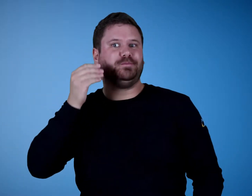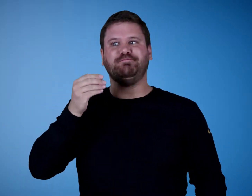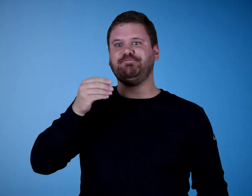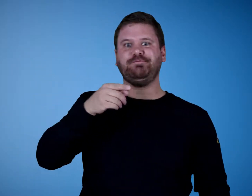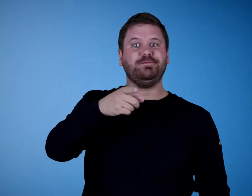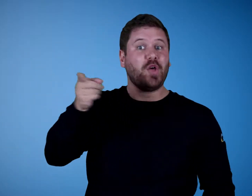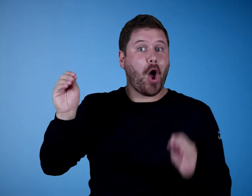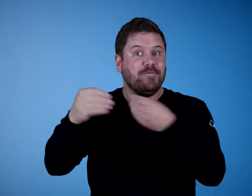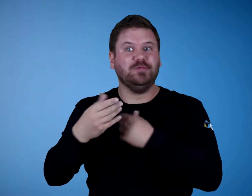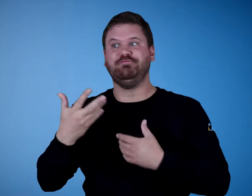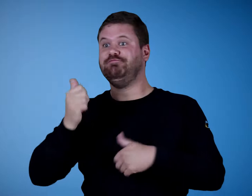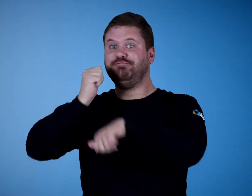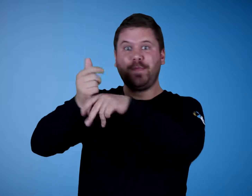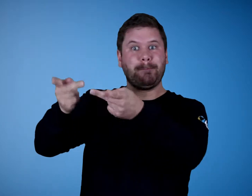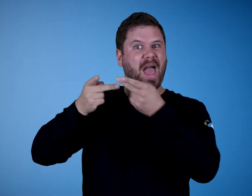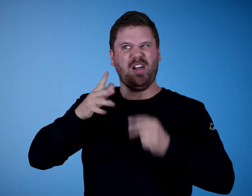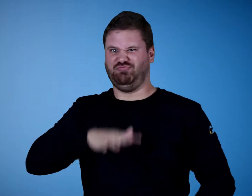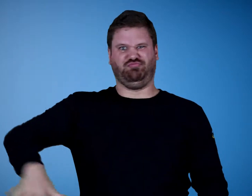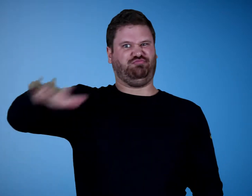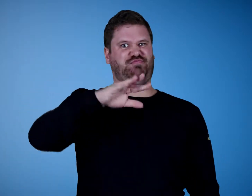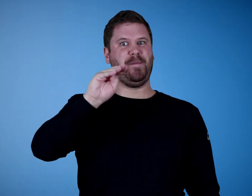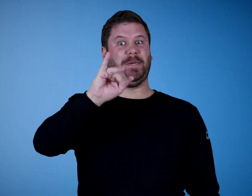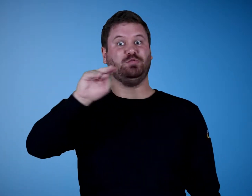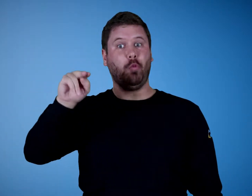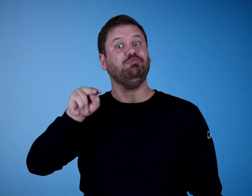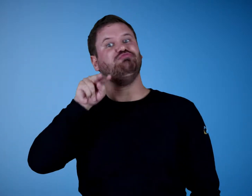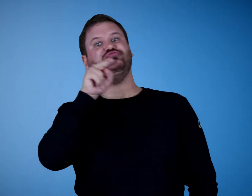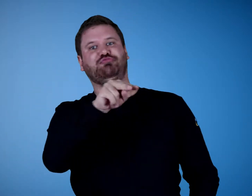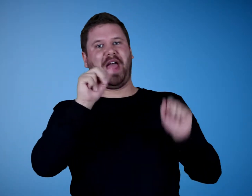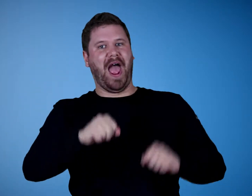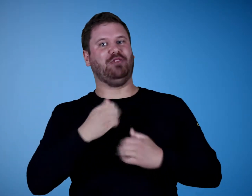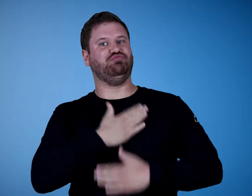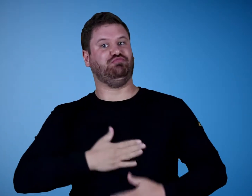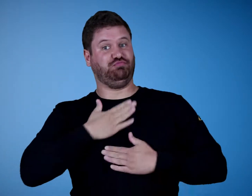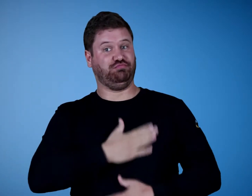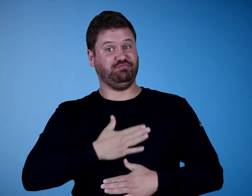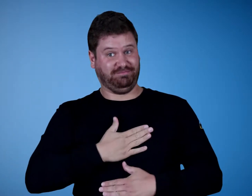their offices, or anyplace in Minnesota to enjoy!